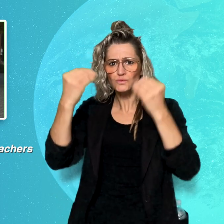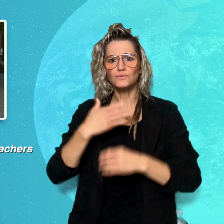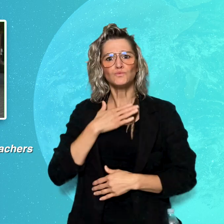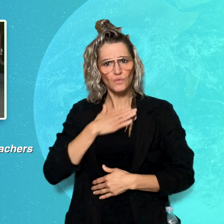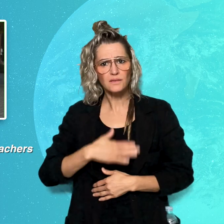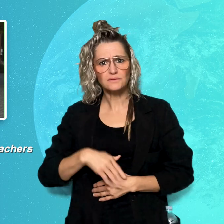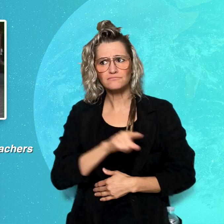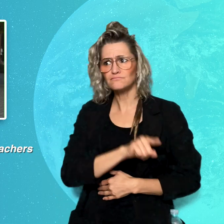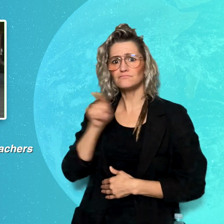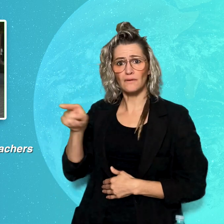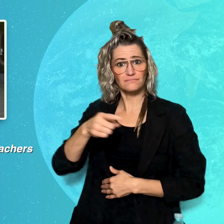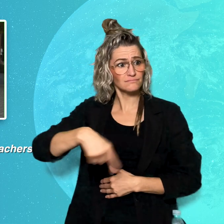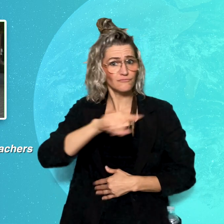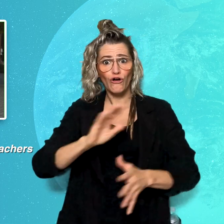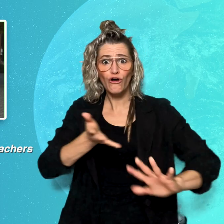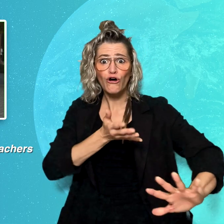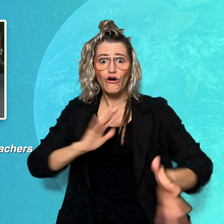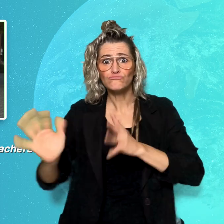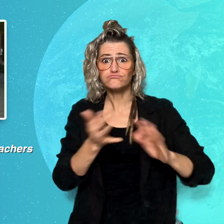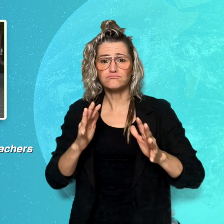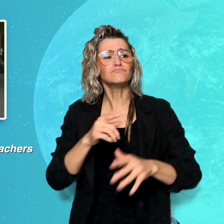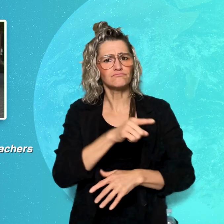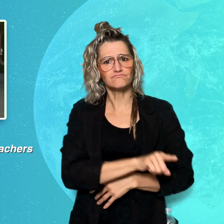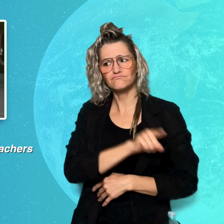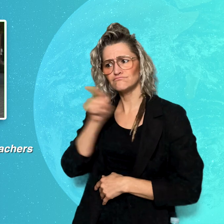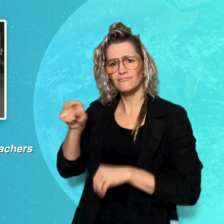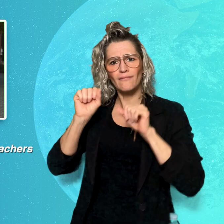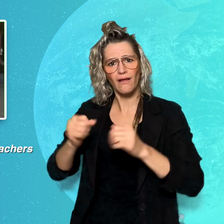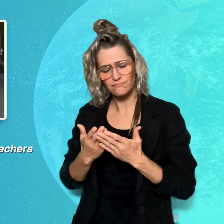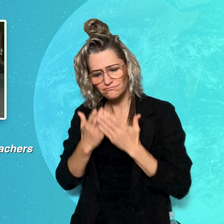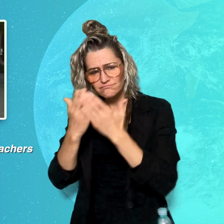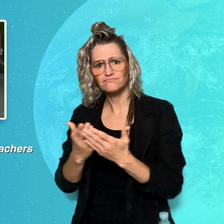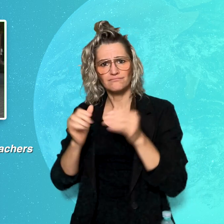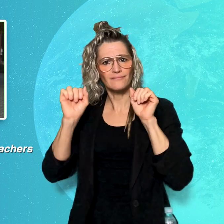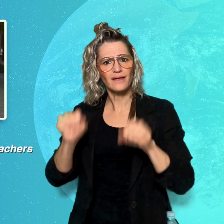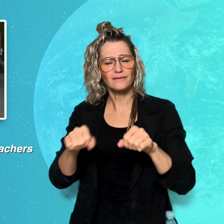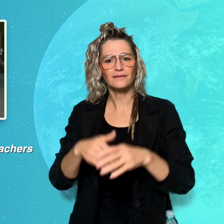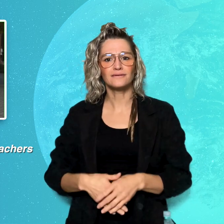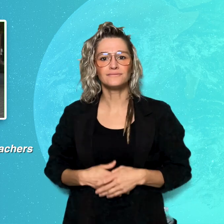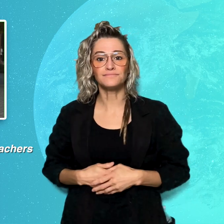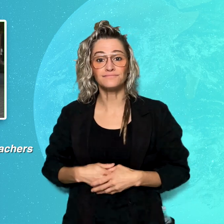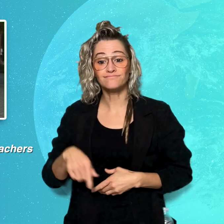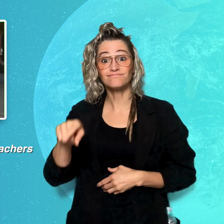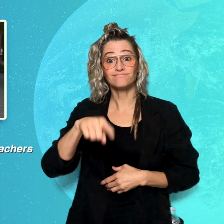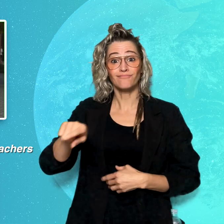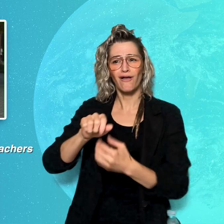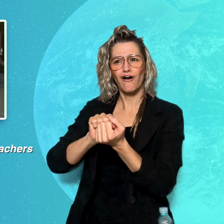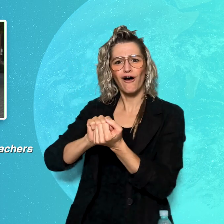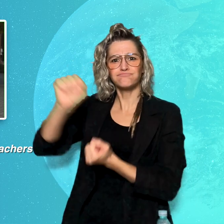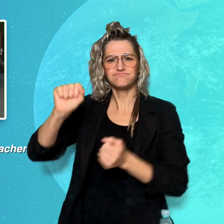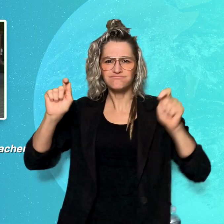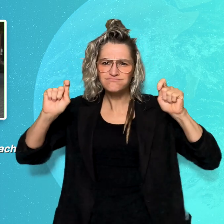to study at the university. At their graduation ceremony,